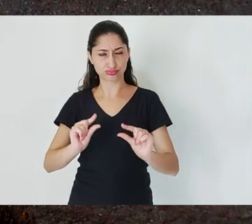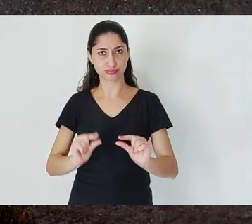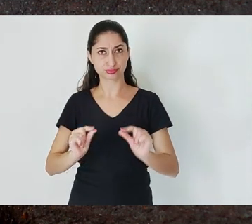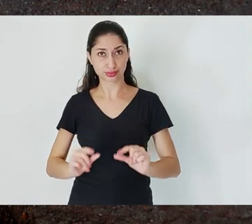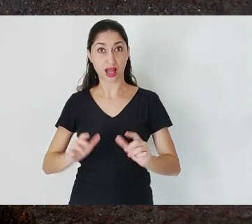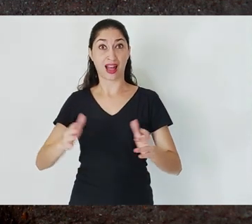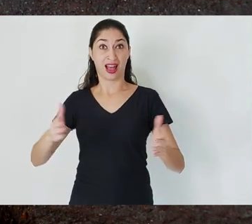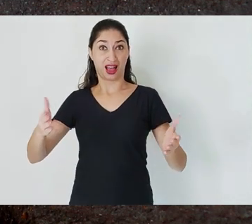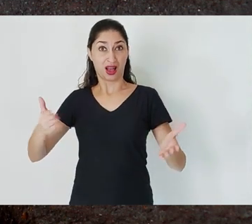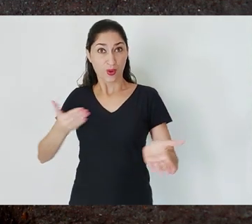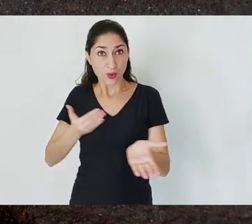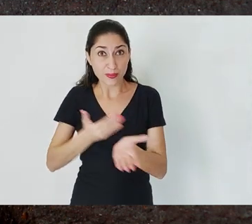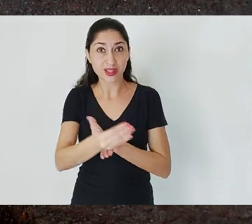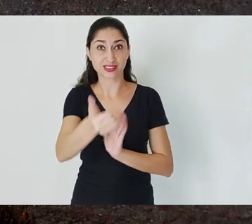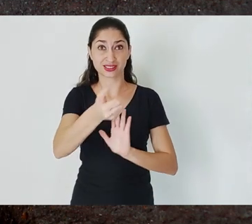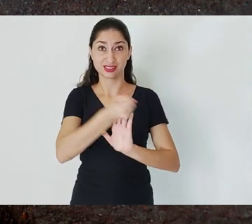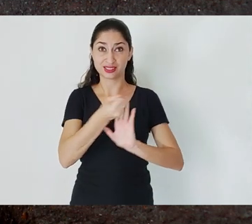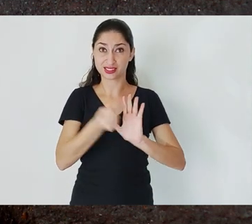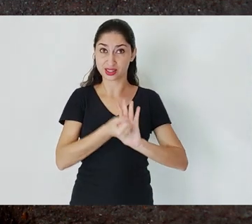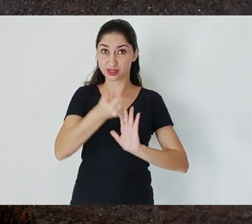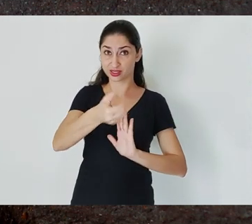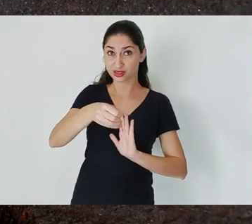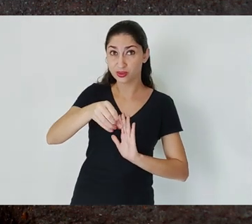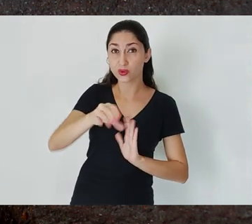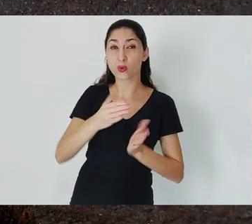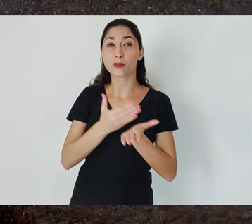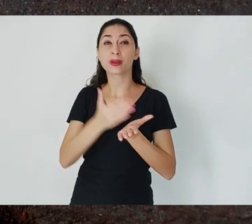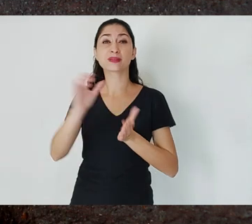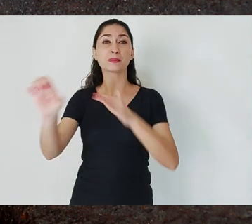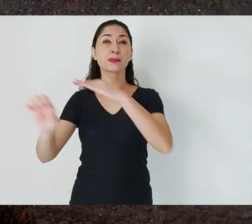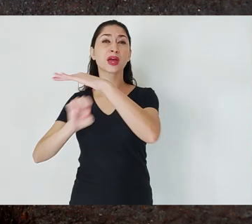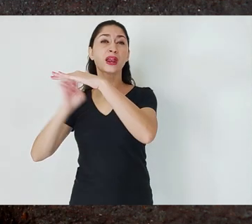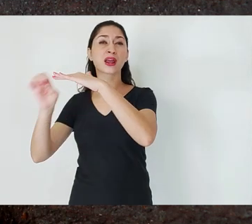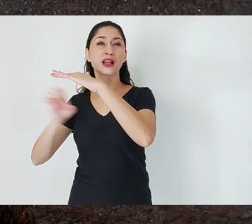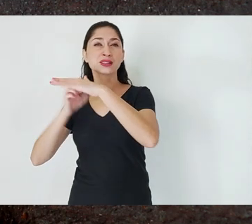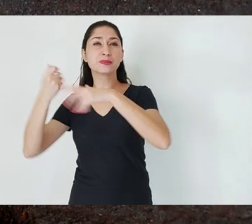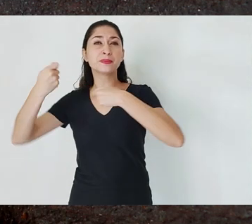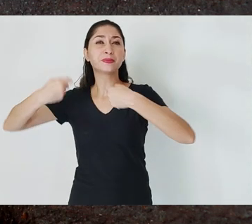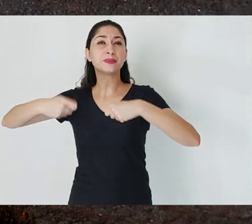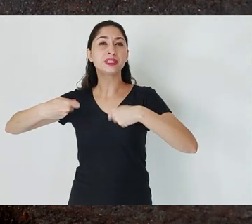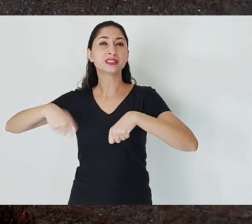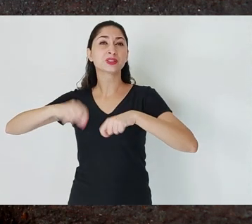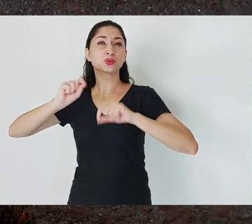you need a mechanism, for example, for mine ventilation,